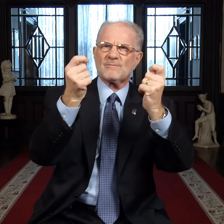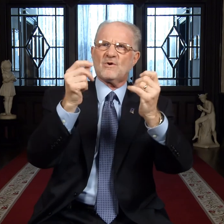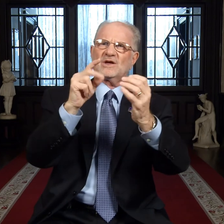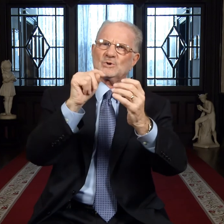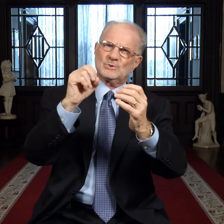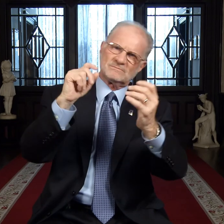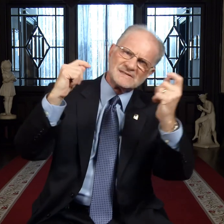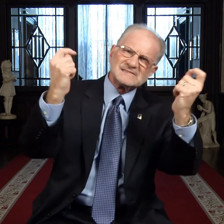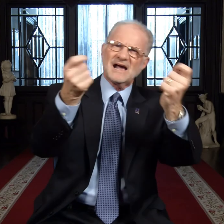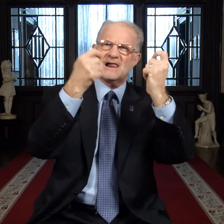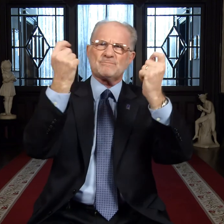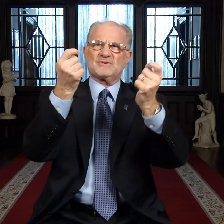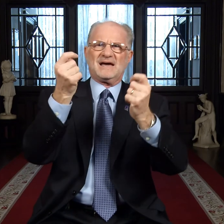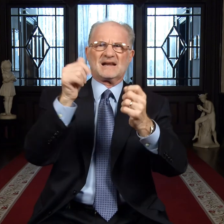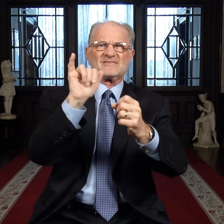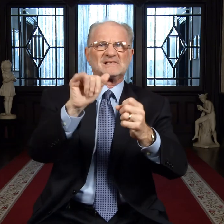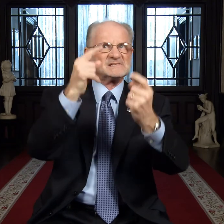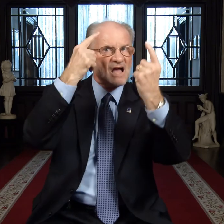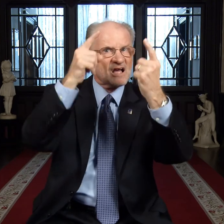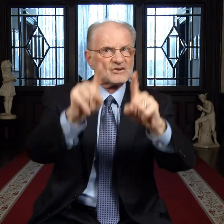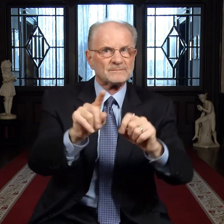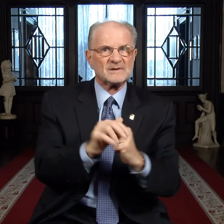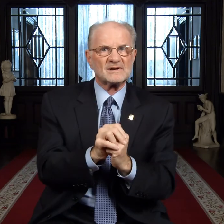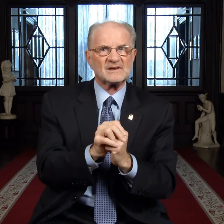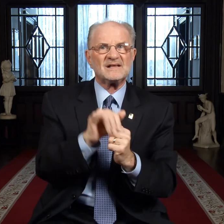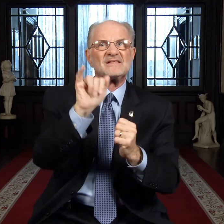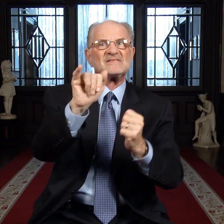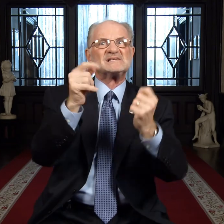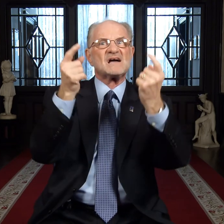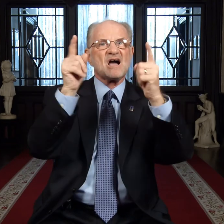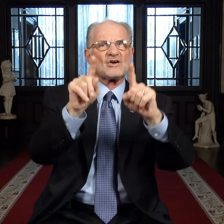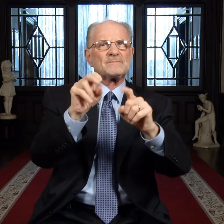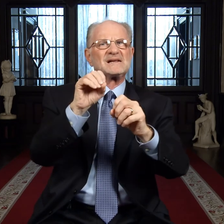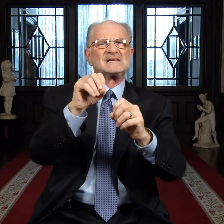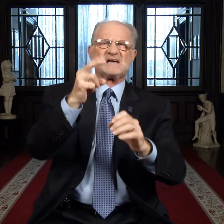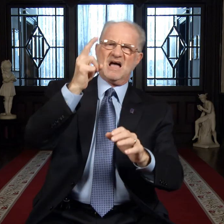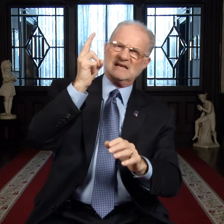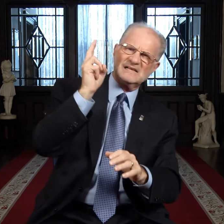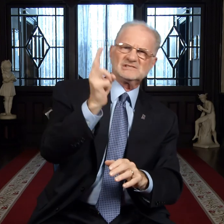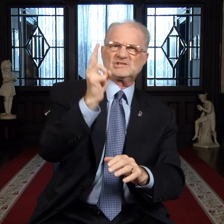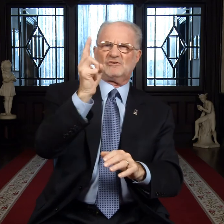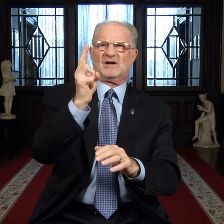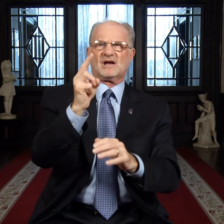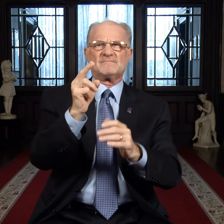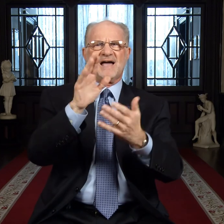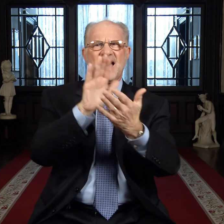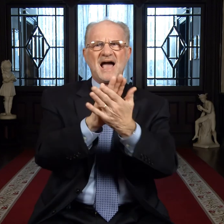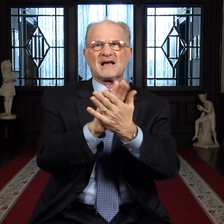to celebrate this agreement. This agreement is a historic academic